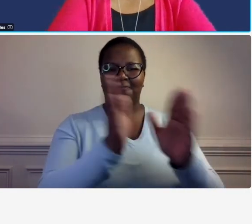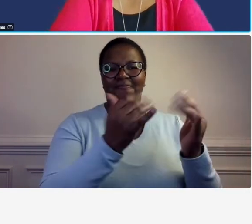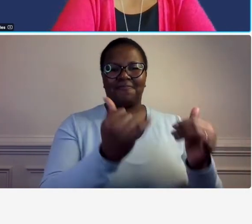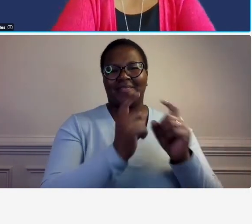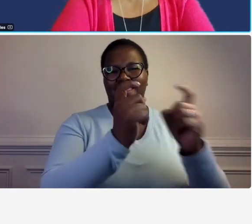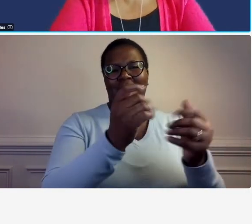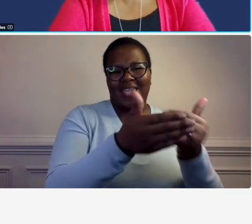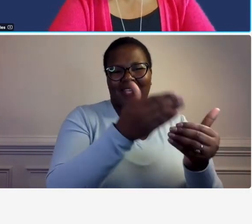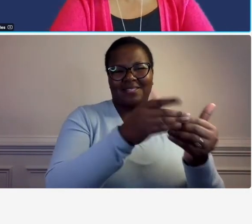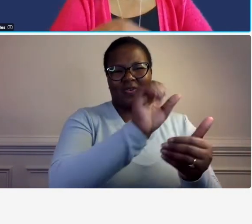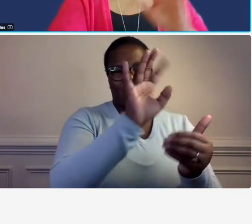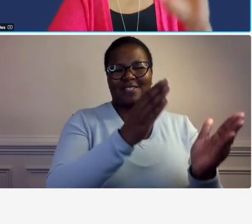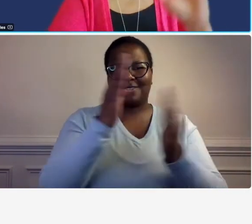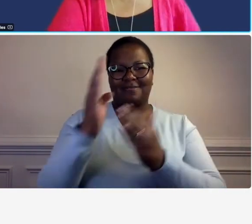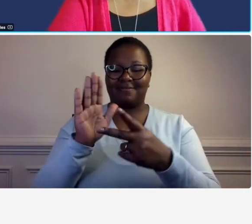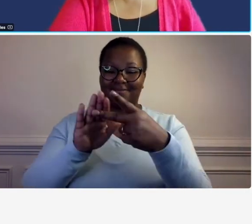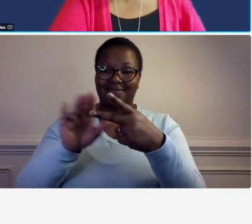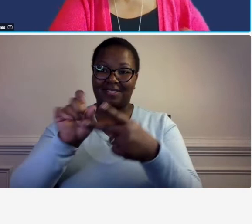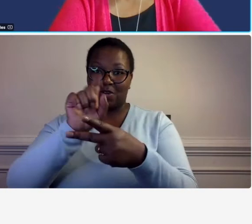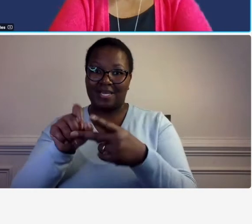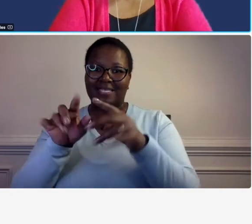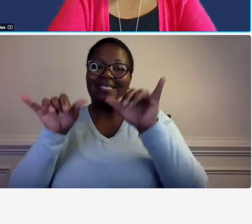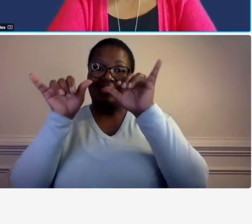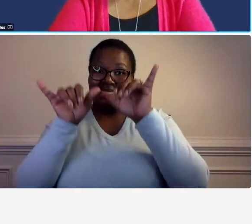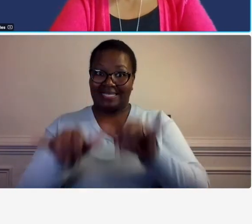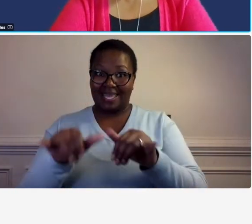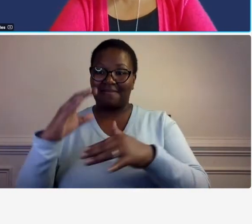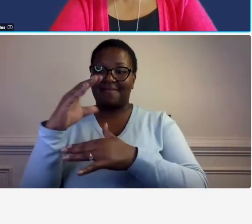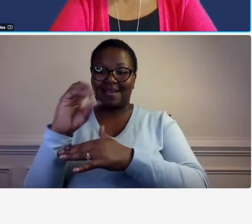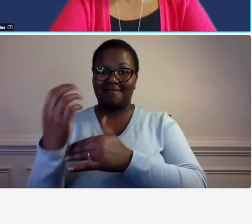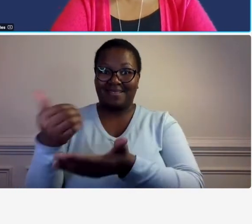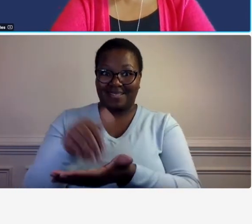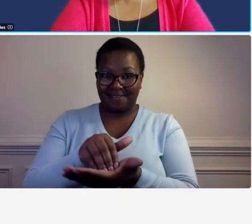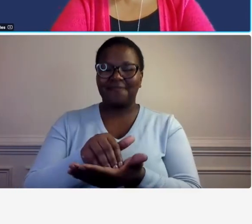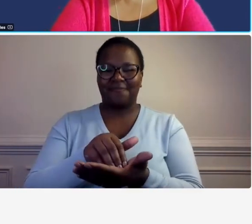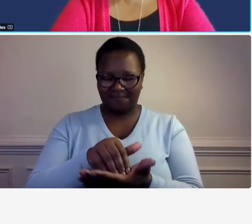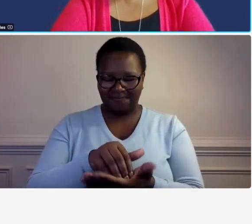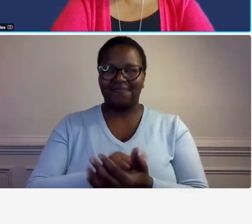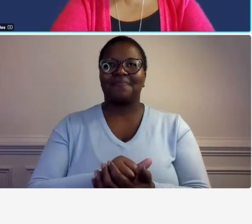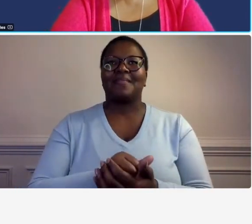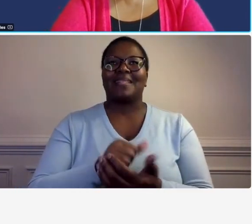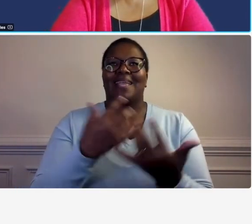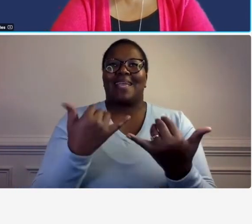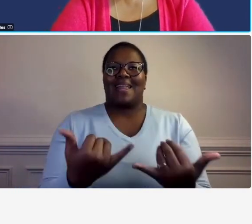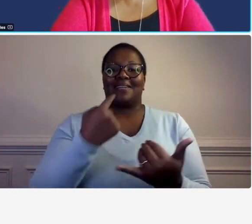another question so same company we just talked about so now let's say that same salaried employee